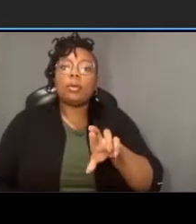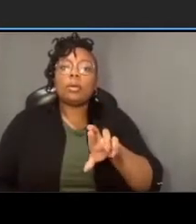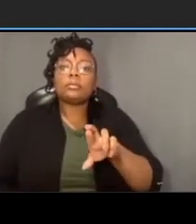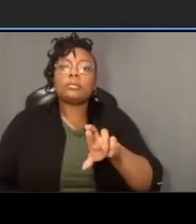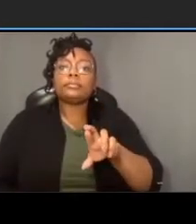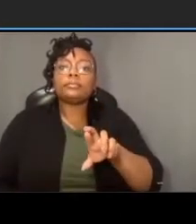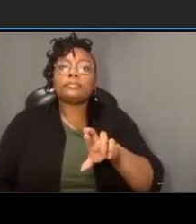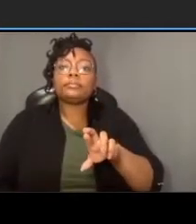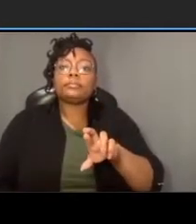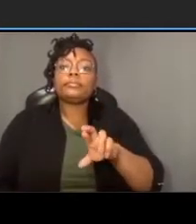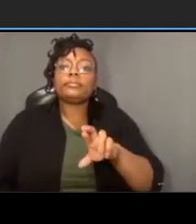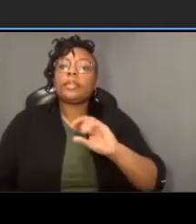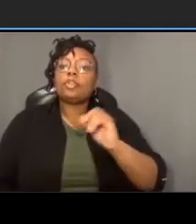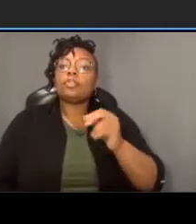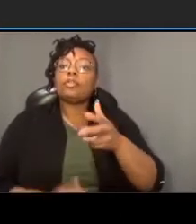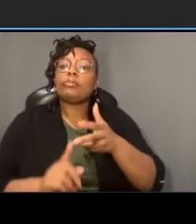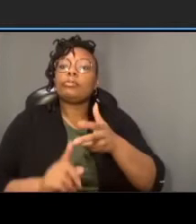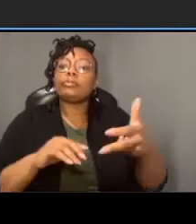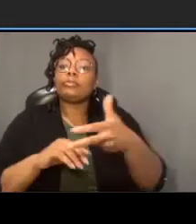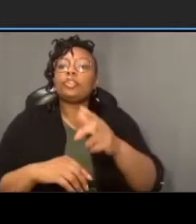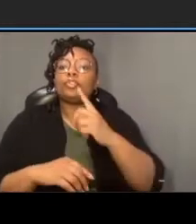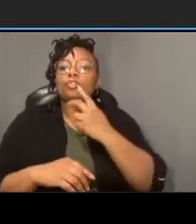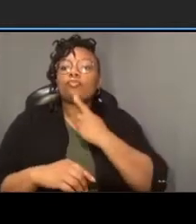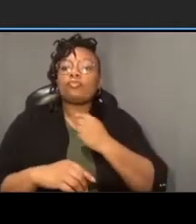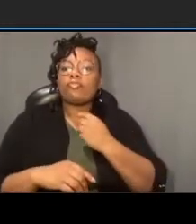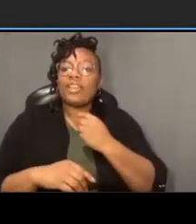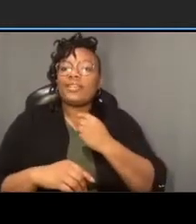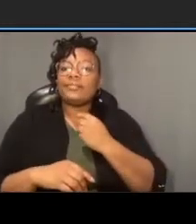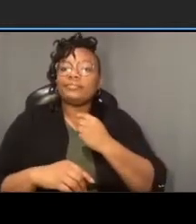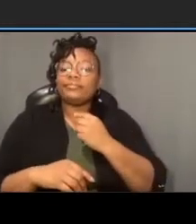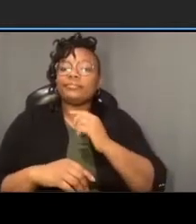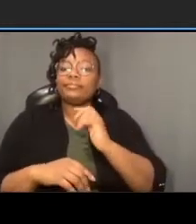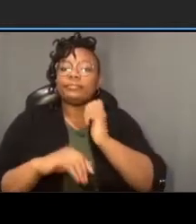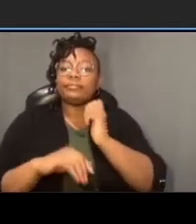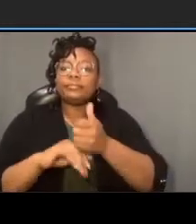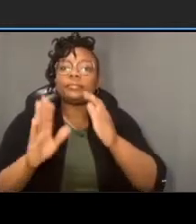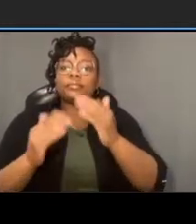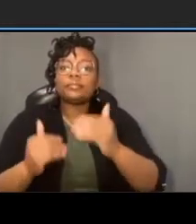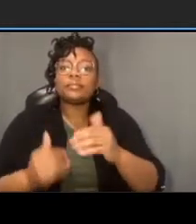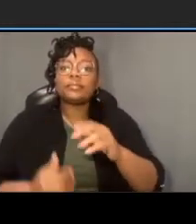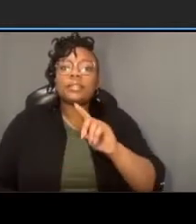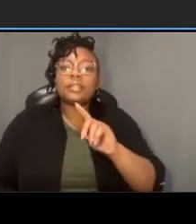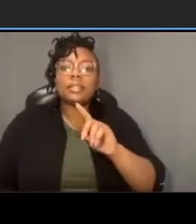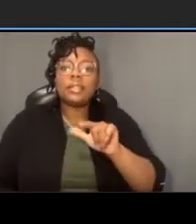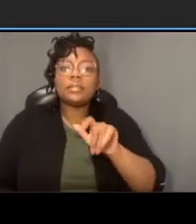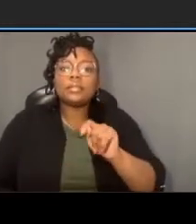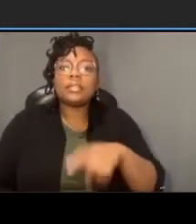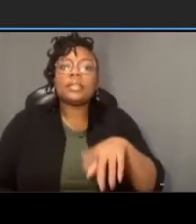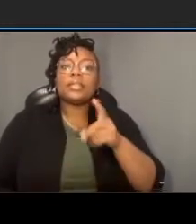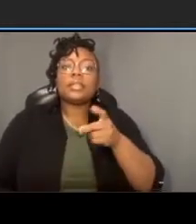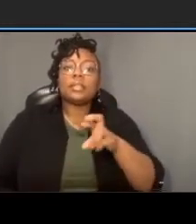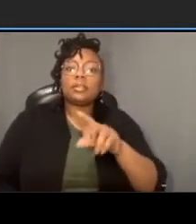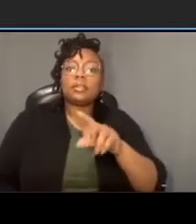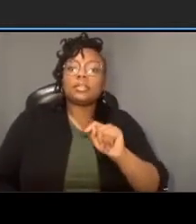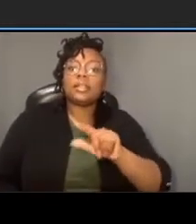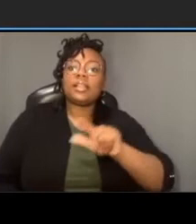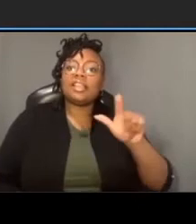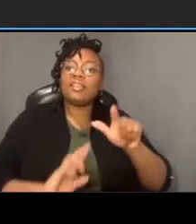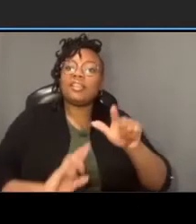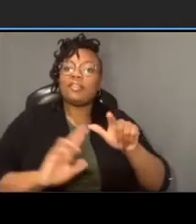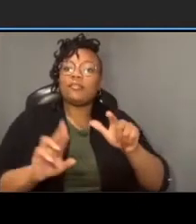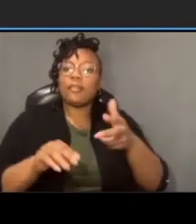designation dlt drt those are the dedicated left and right turn lanes for vehicles to turn a hawk